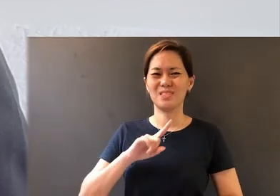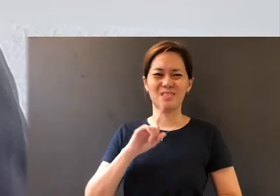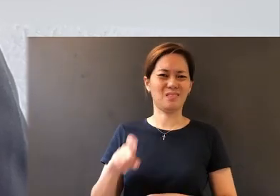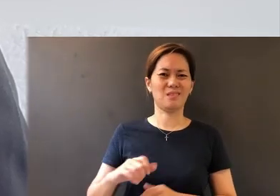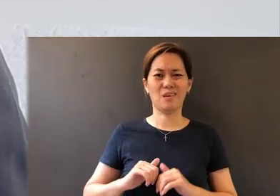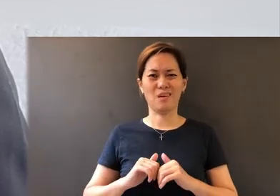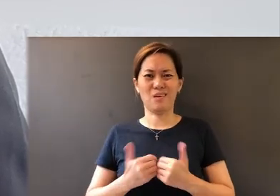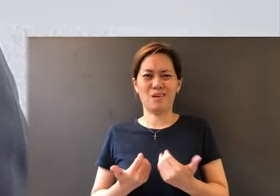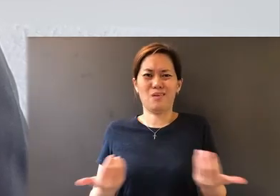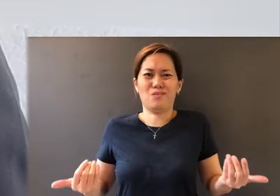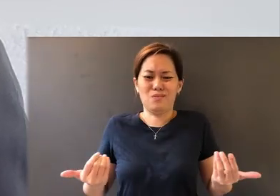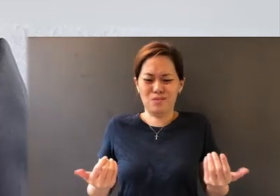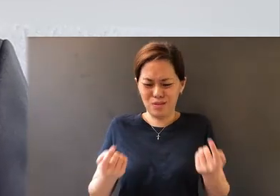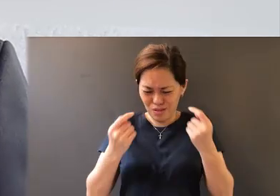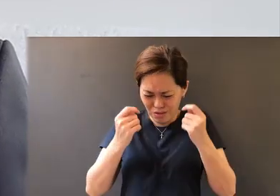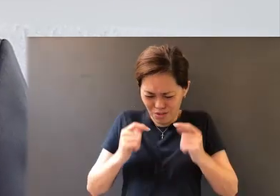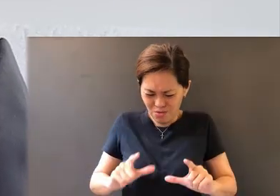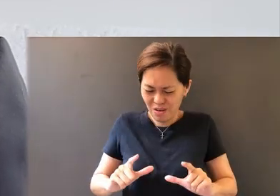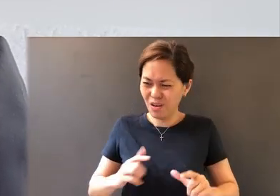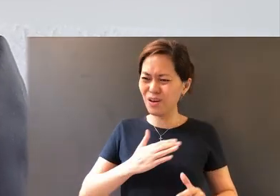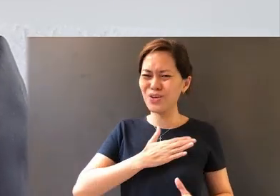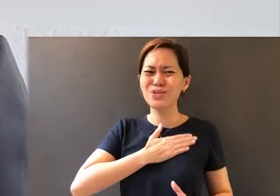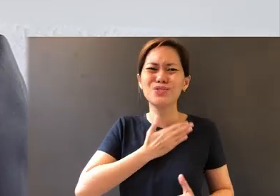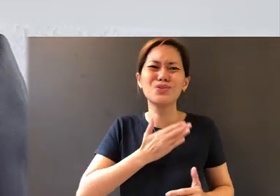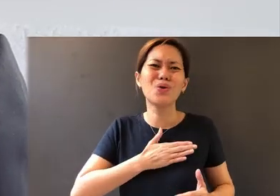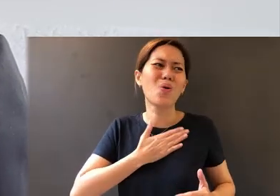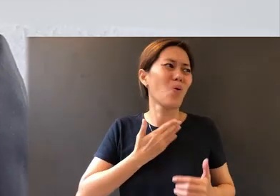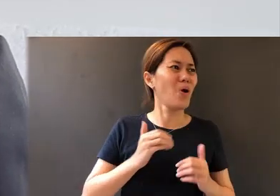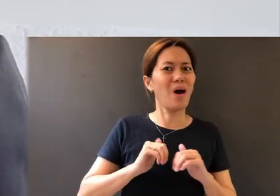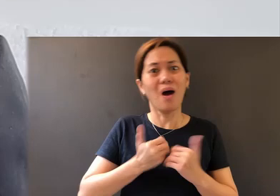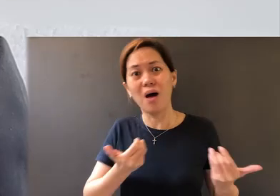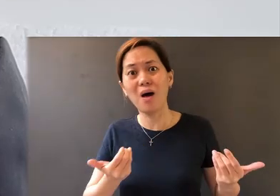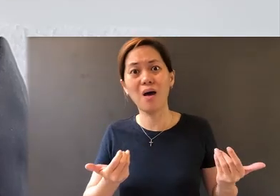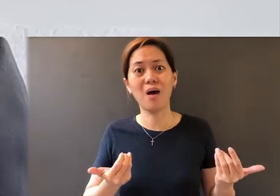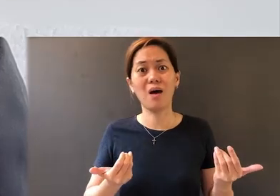joyful in trials? In the midst of trials, it's